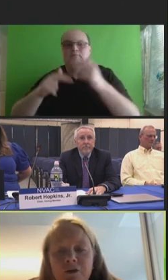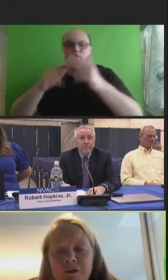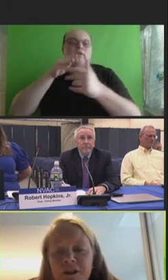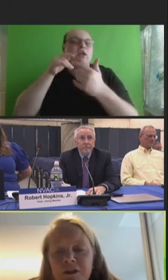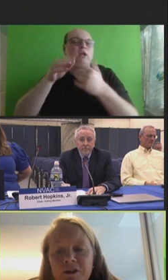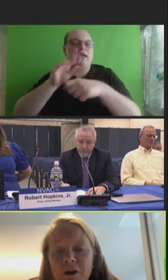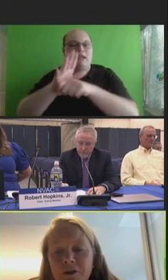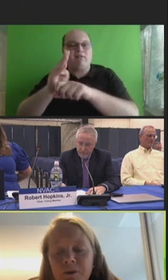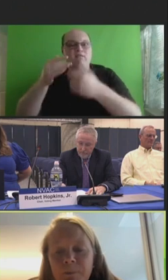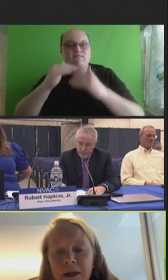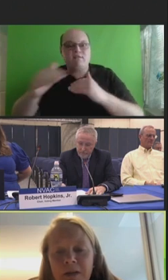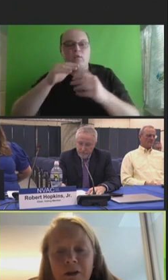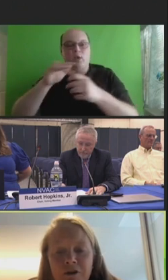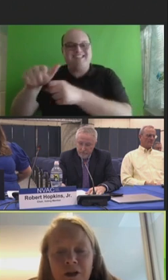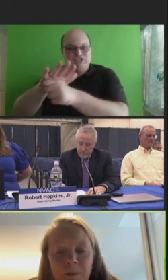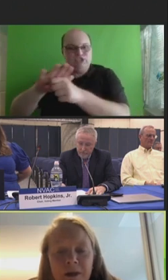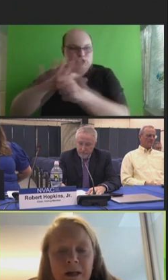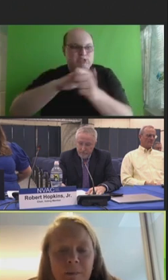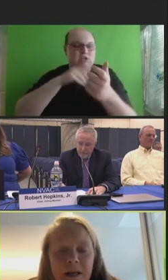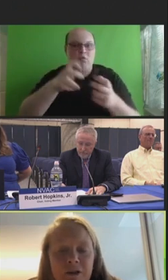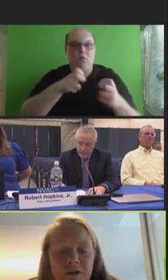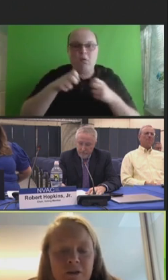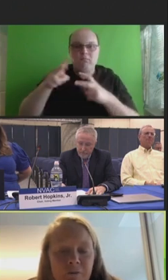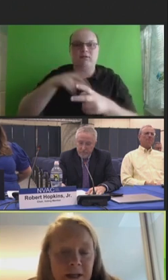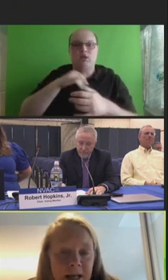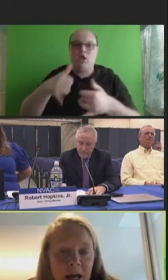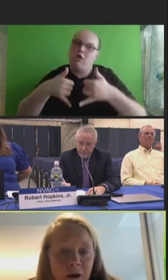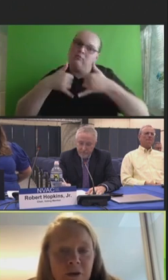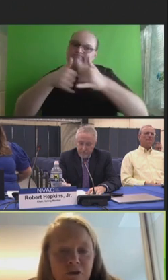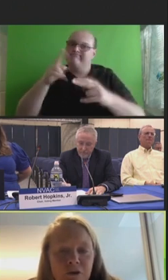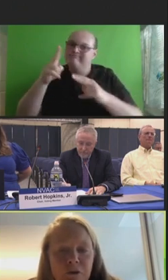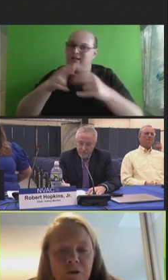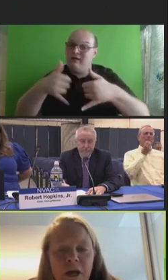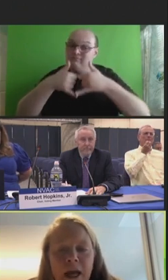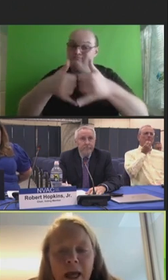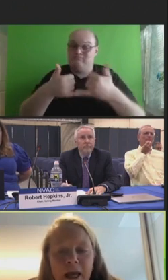Jurisdictions are submitting their champion nominations right now in June.